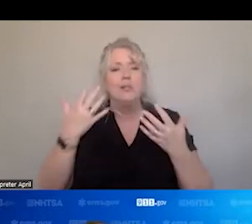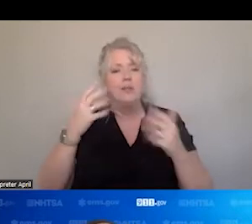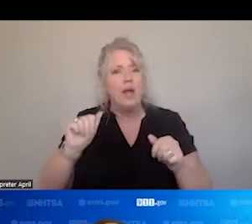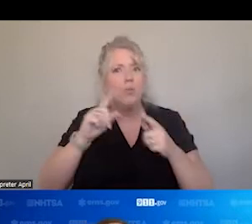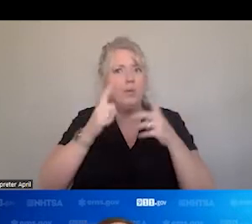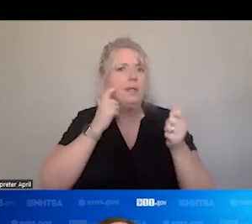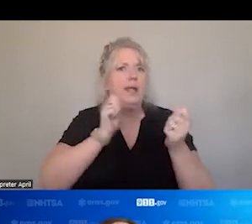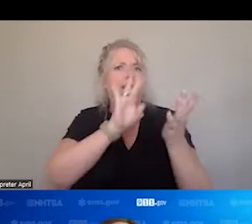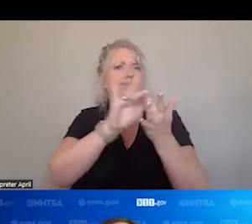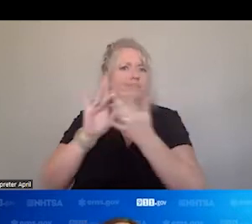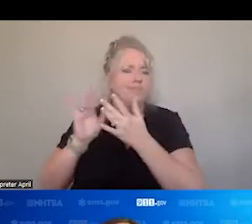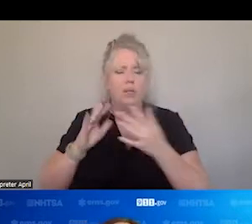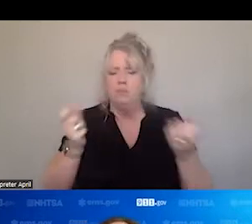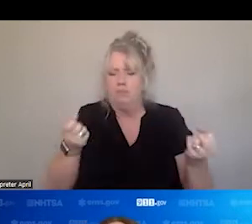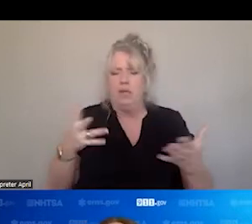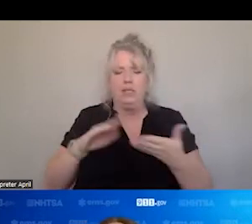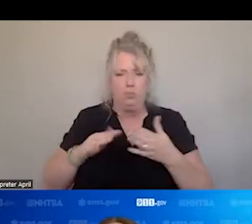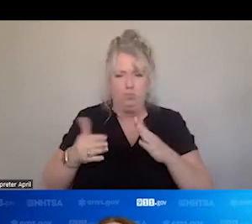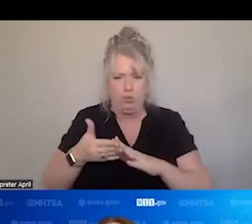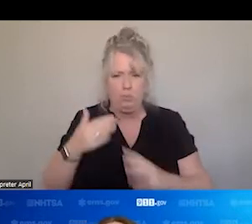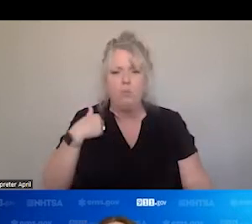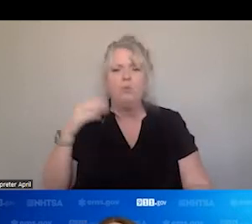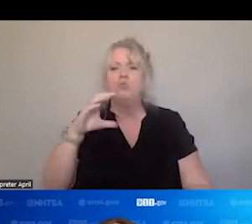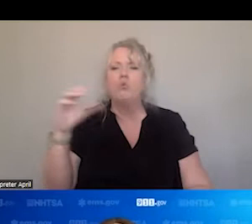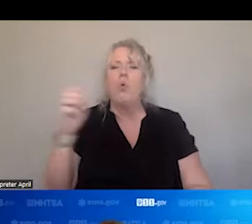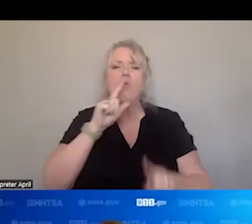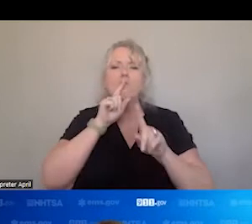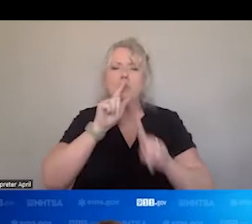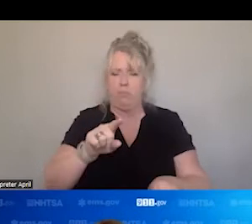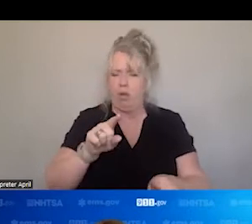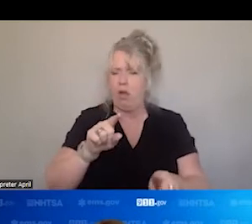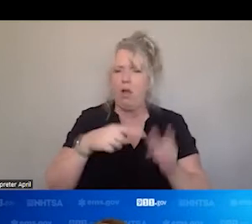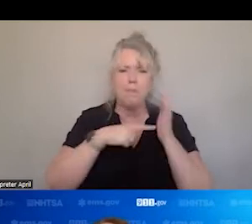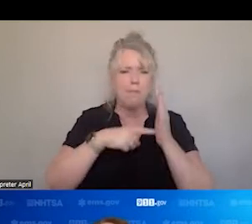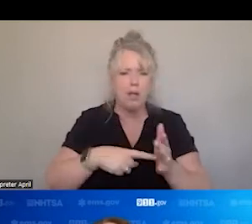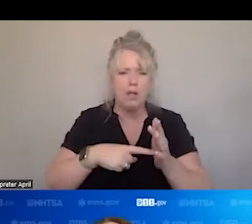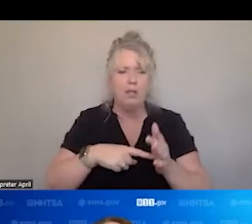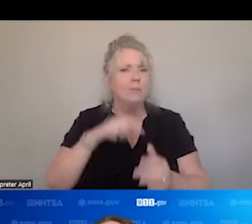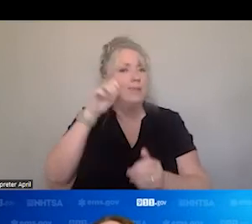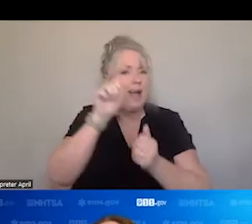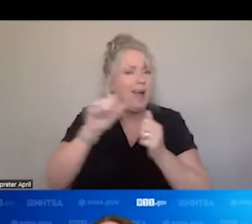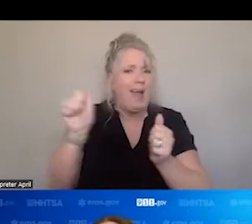THE COMMUNITIES ARE DOING CORRESPONDER MODELS, THAT IS NOT EVERYWHERE. THERE IS MOBILE INTEGRATED